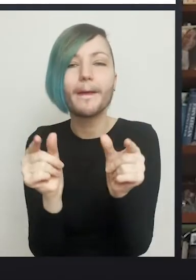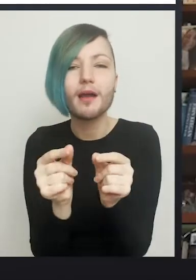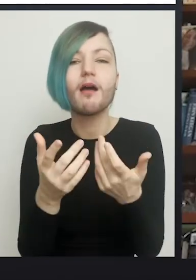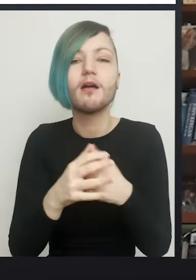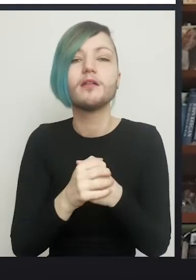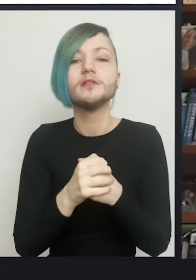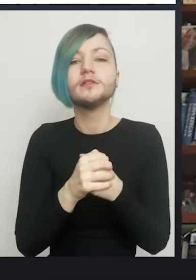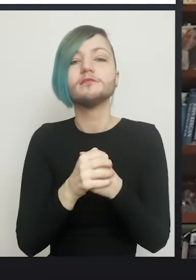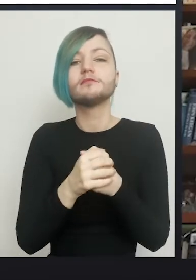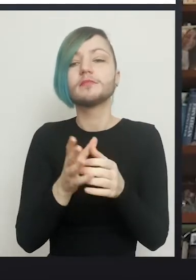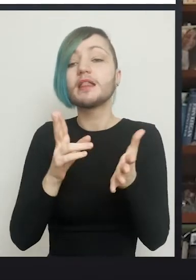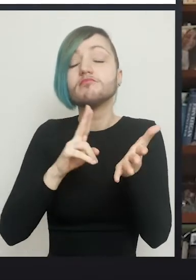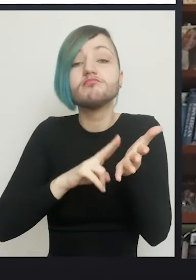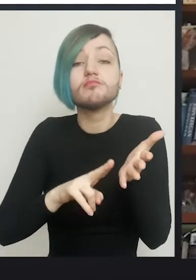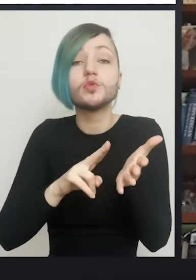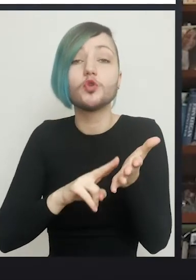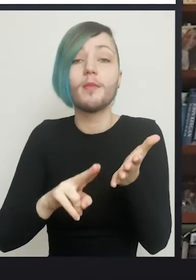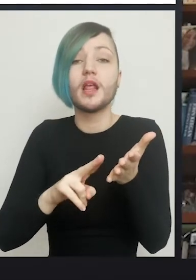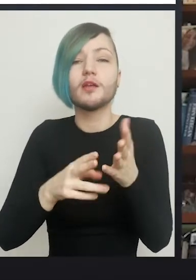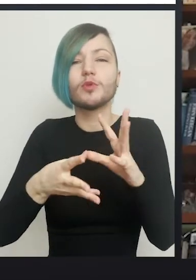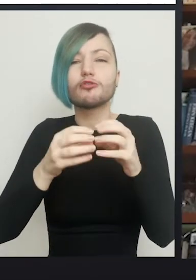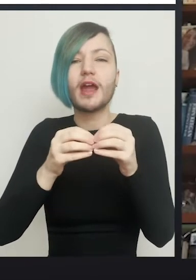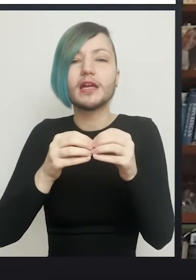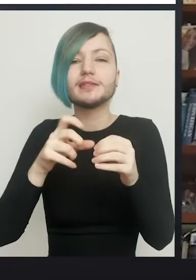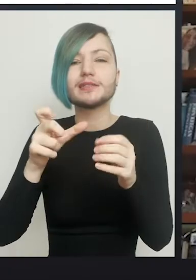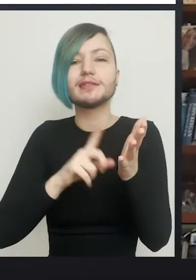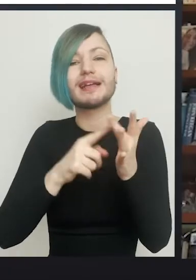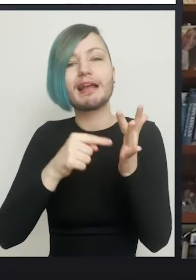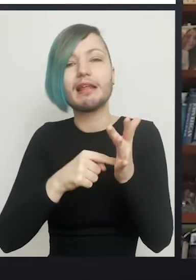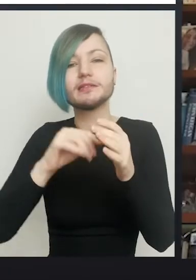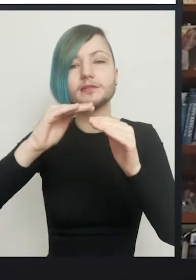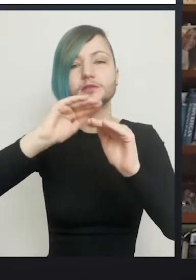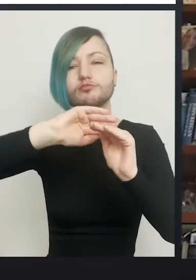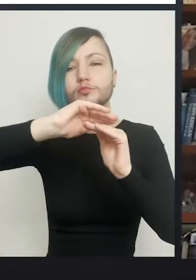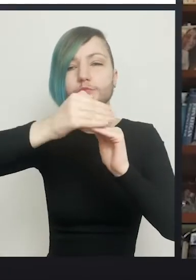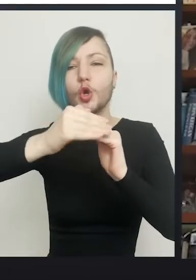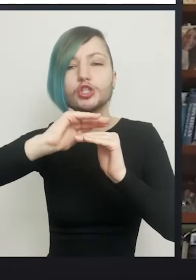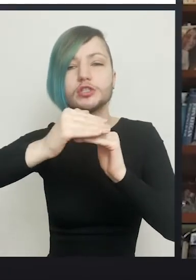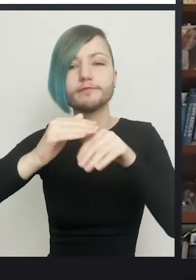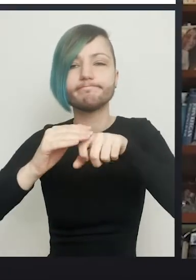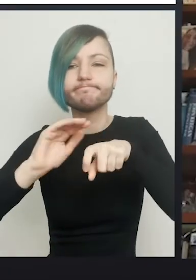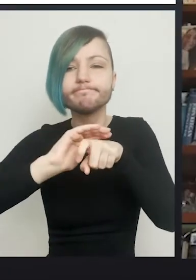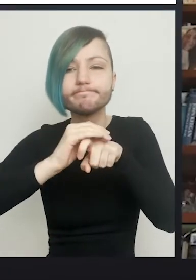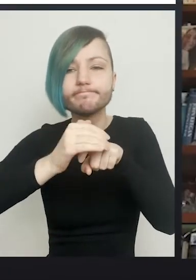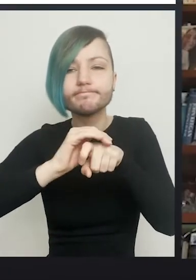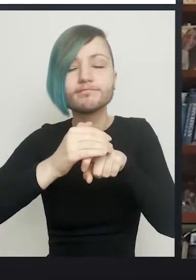Usually it's necessary to produce a small clitoral hood. Sometimes it pretty much self forms, sometimes they need an extra incision to do that.